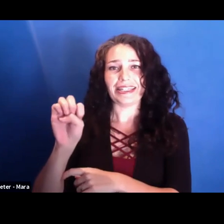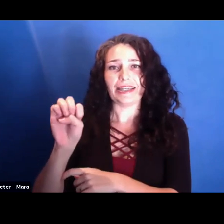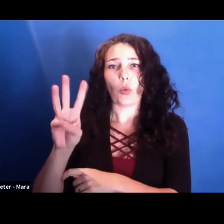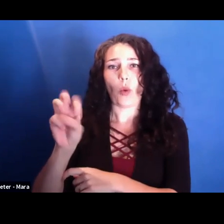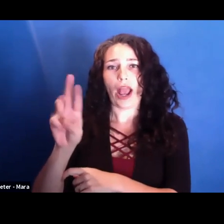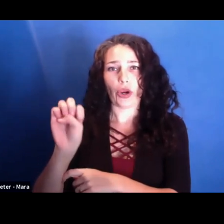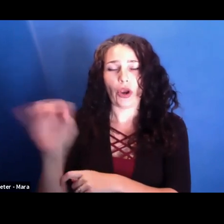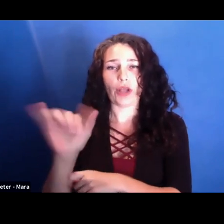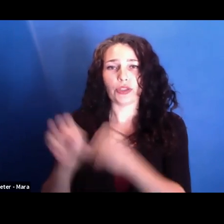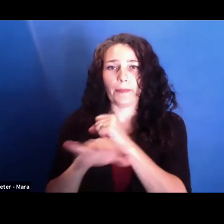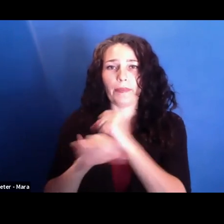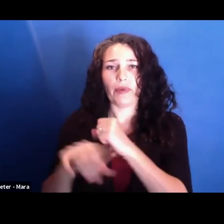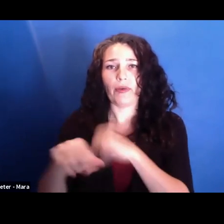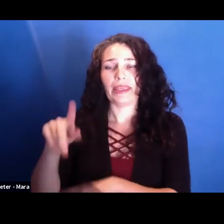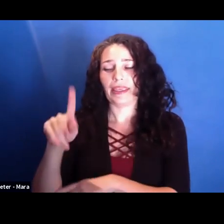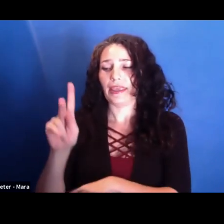support from KCRW.